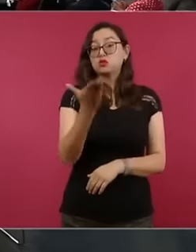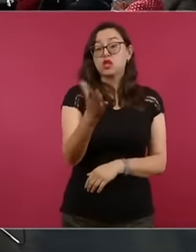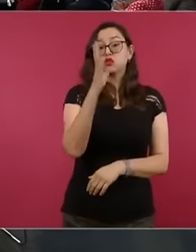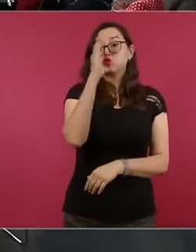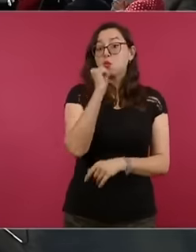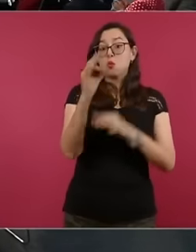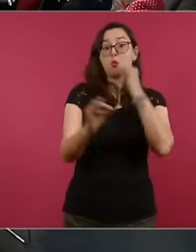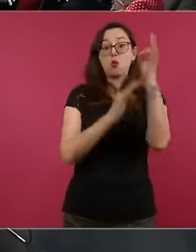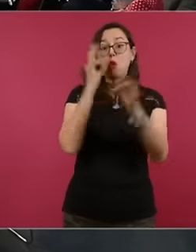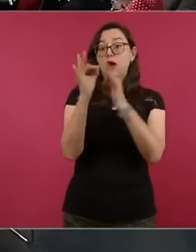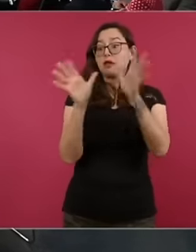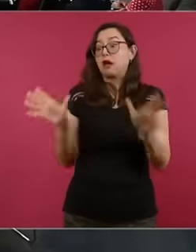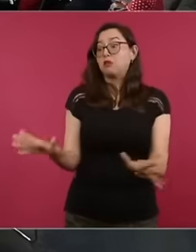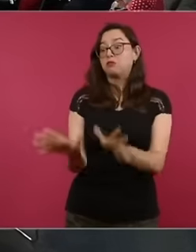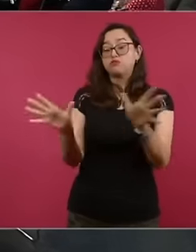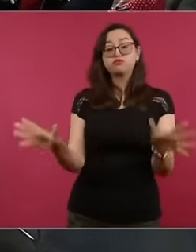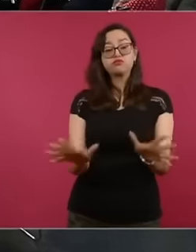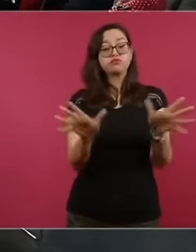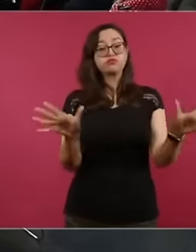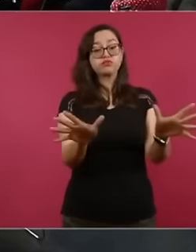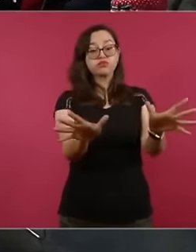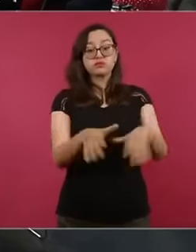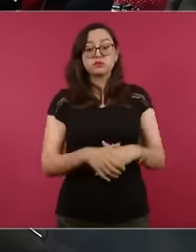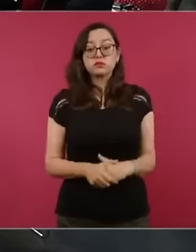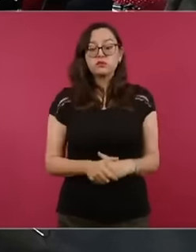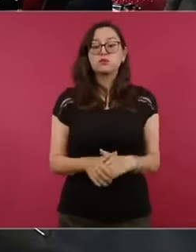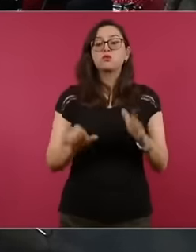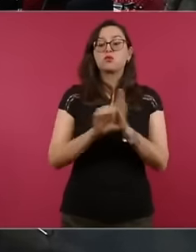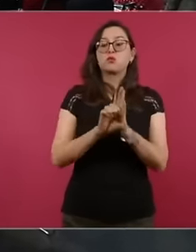One of the resolutions that the commission has had is that they have talked about, for example, issues such as